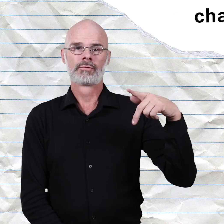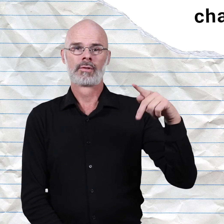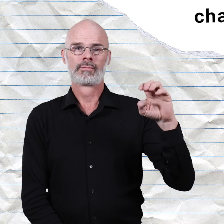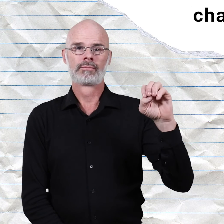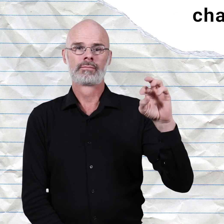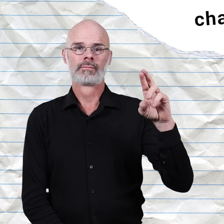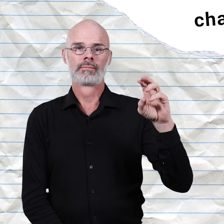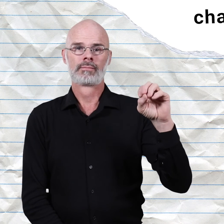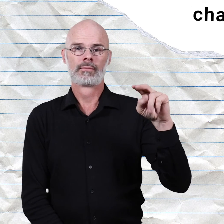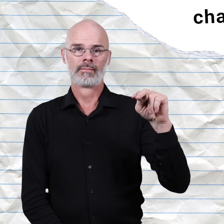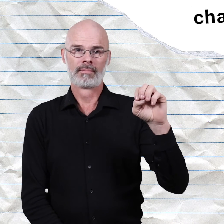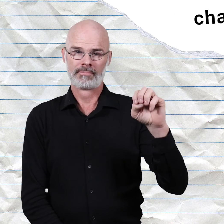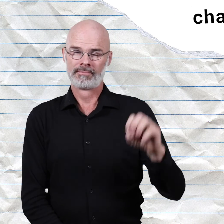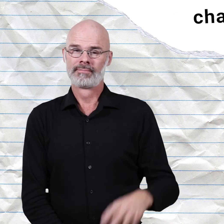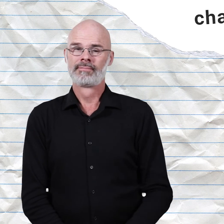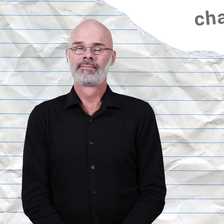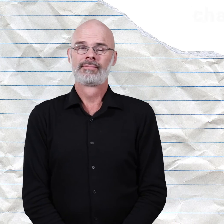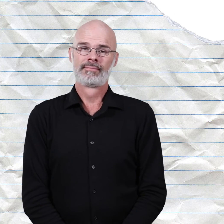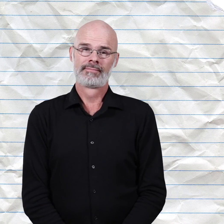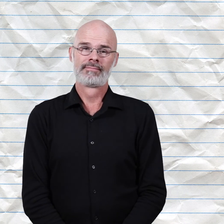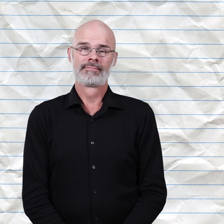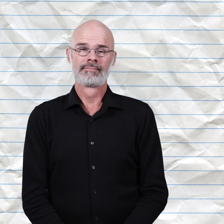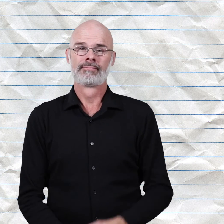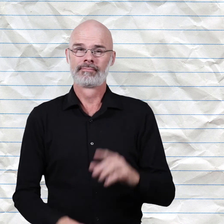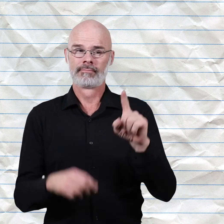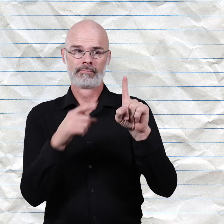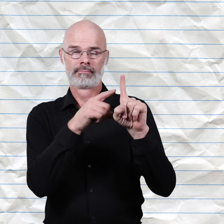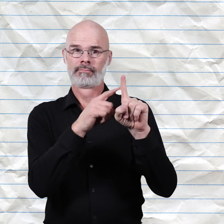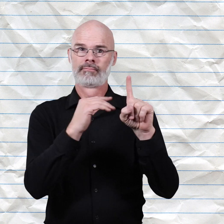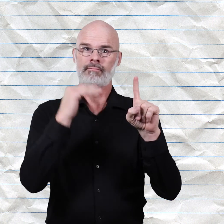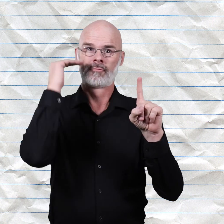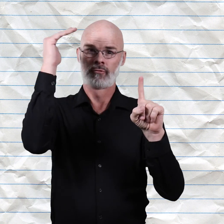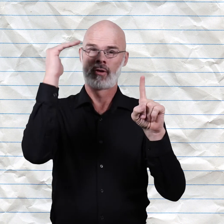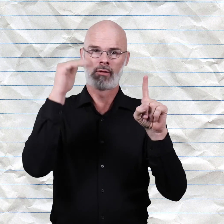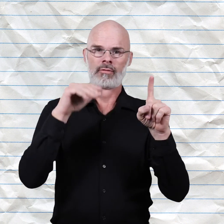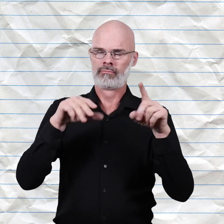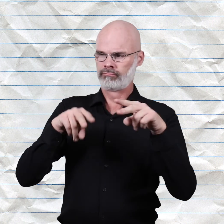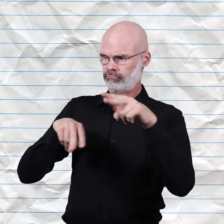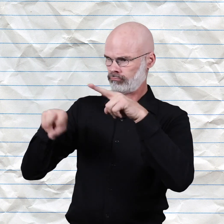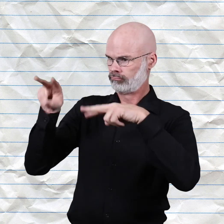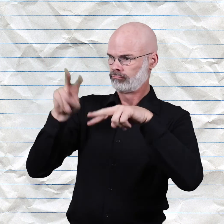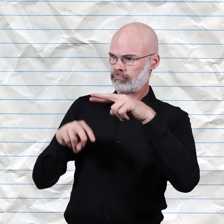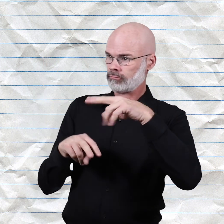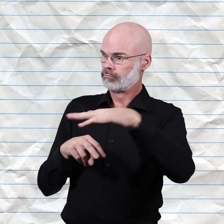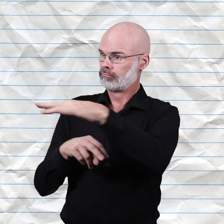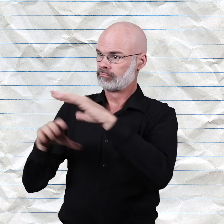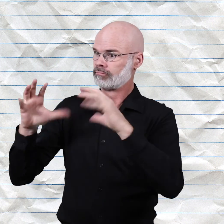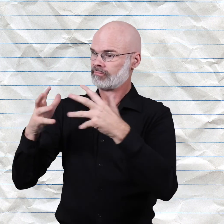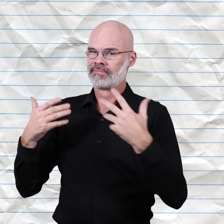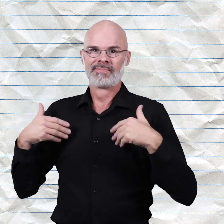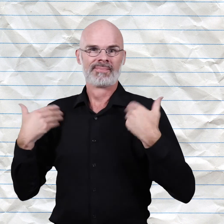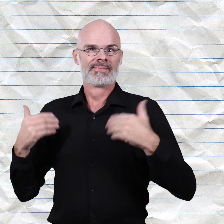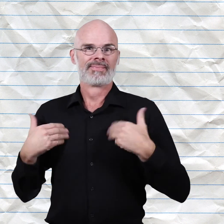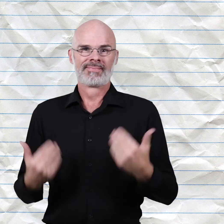Chaperone An adult who supervises a group of younger people